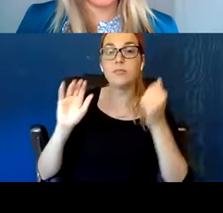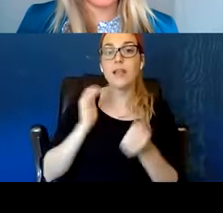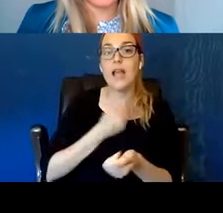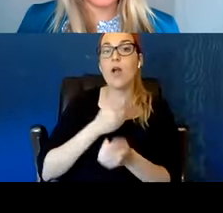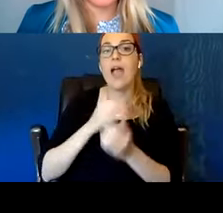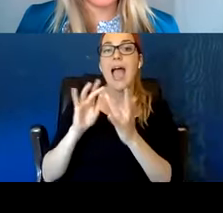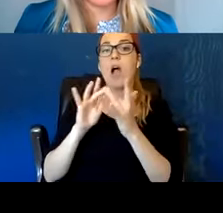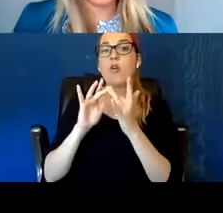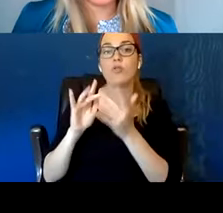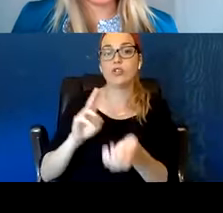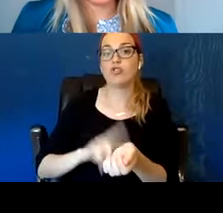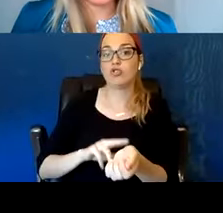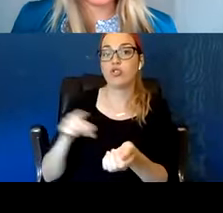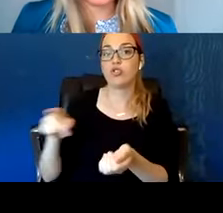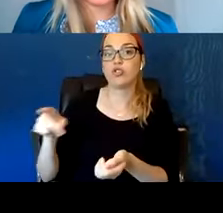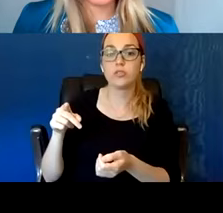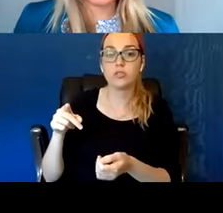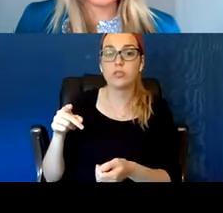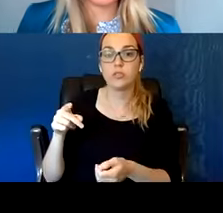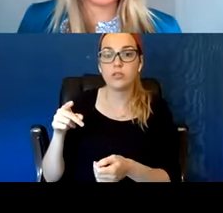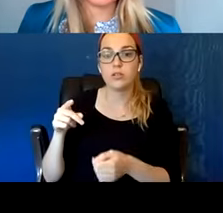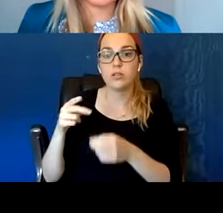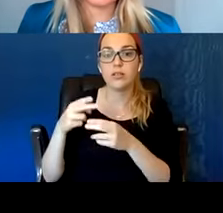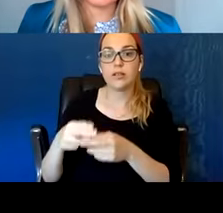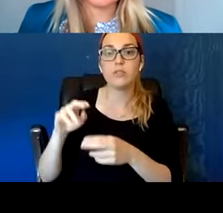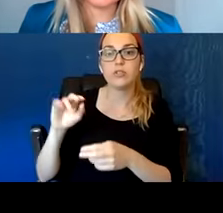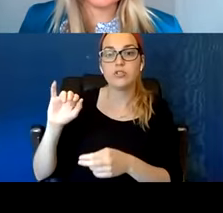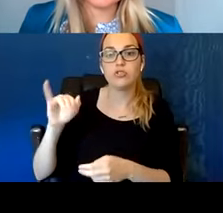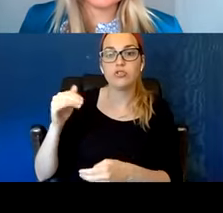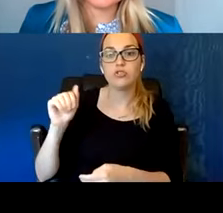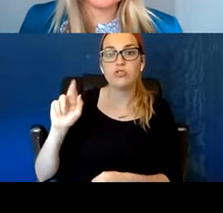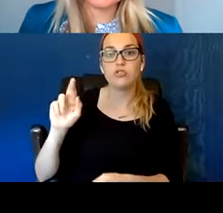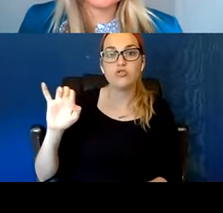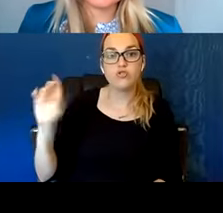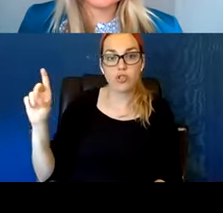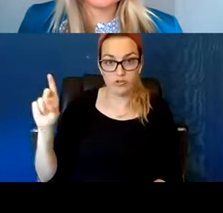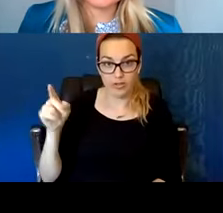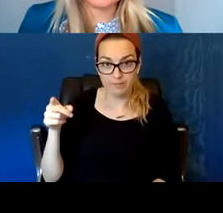how to do the thing where you...